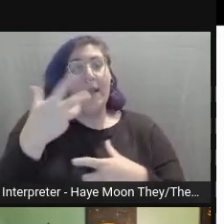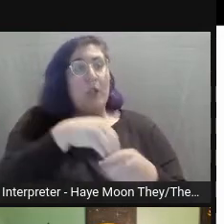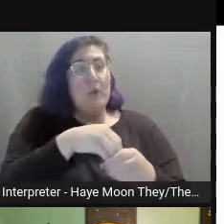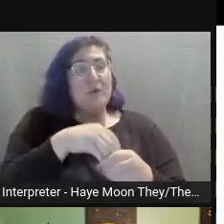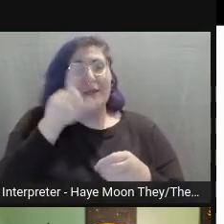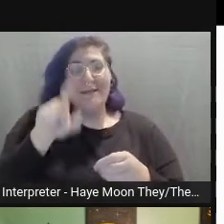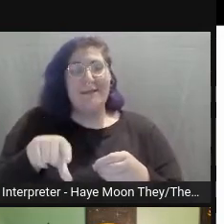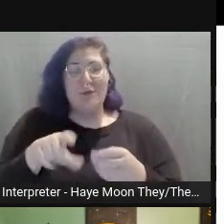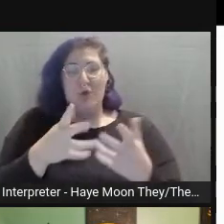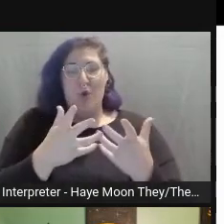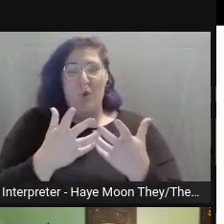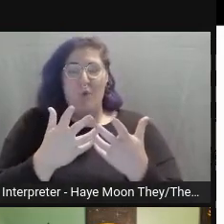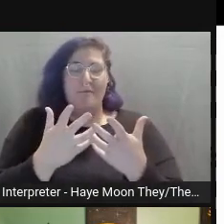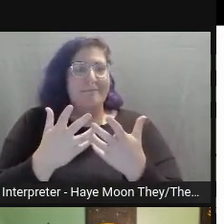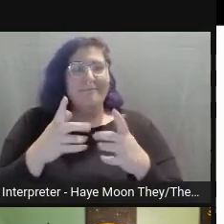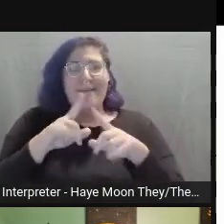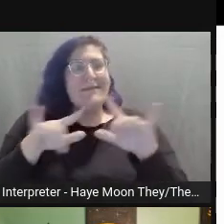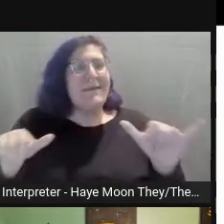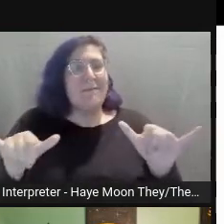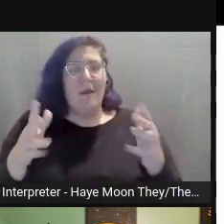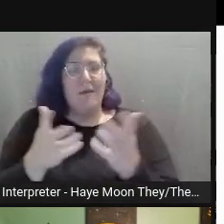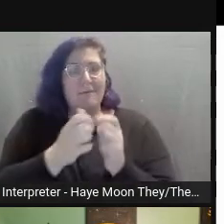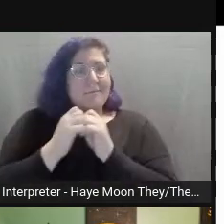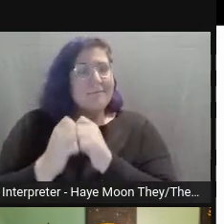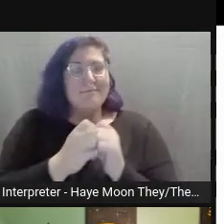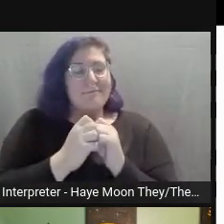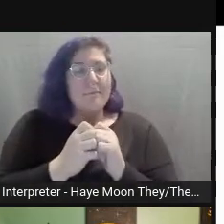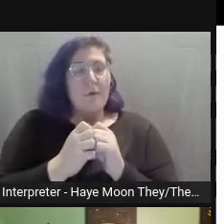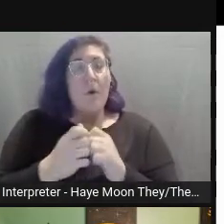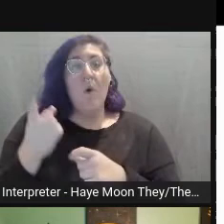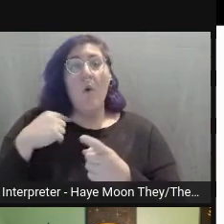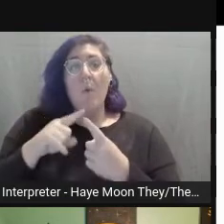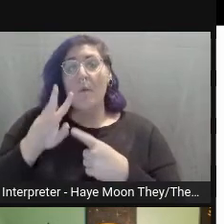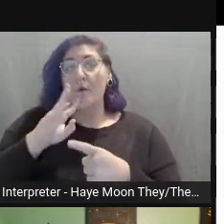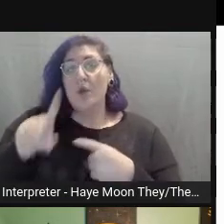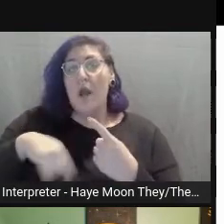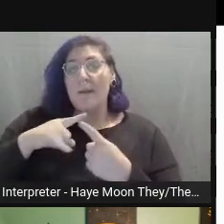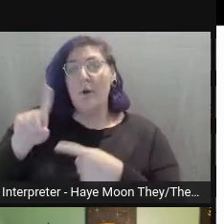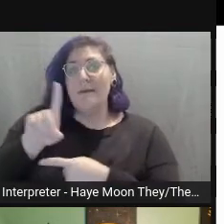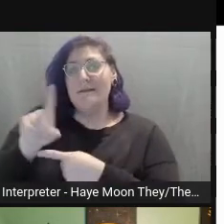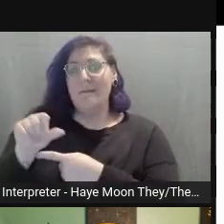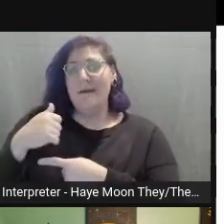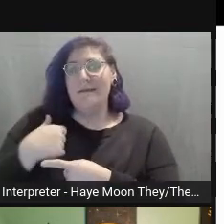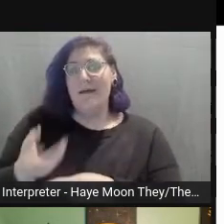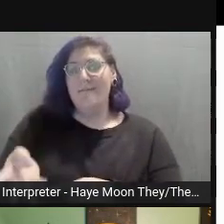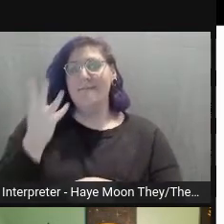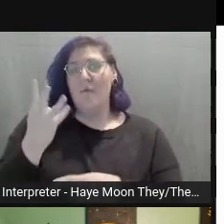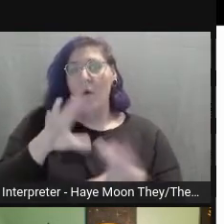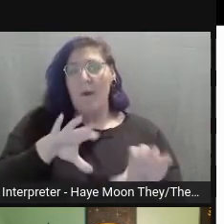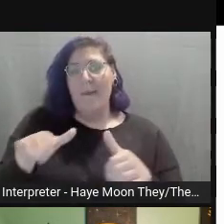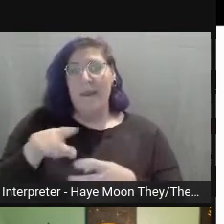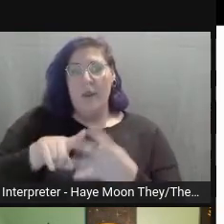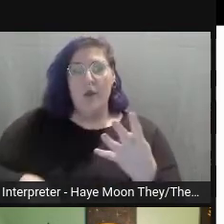When we're talking about disabilities, we're focusing on four main categories here. We're talking about visual disabilities,